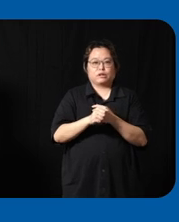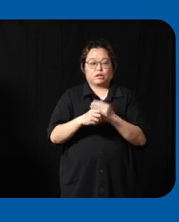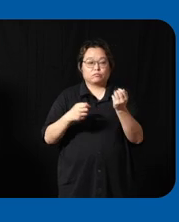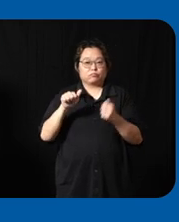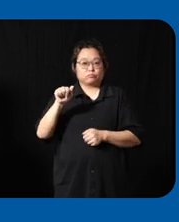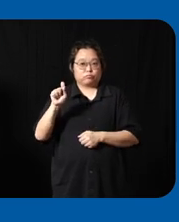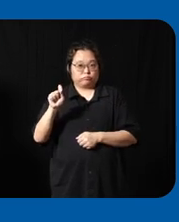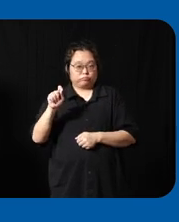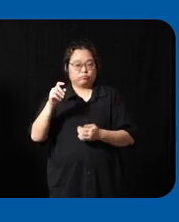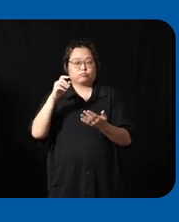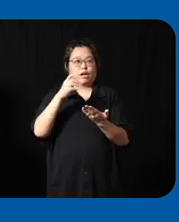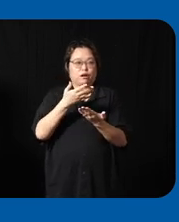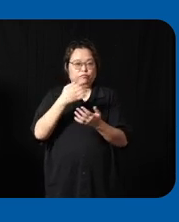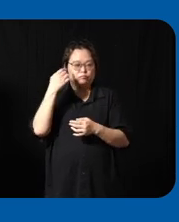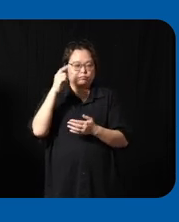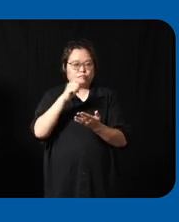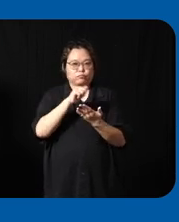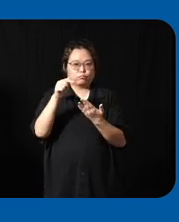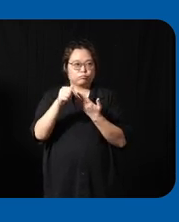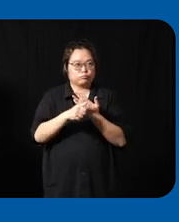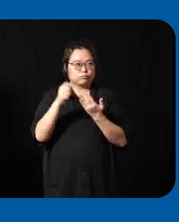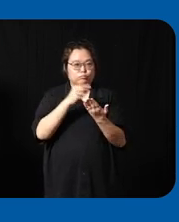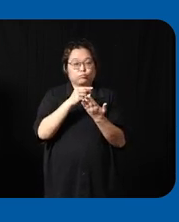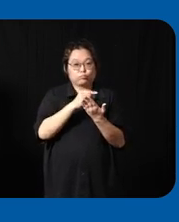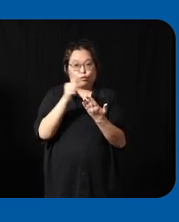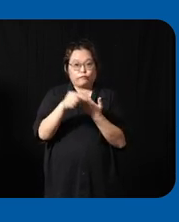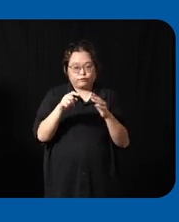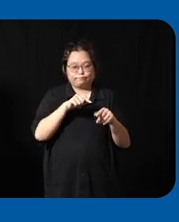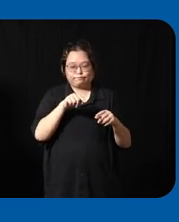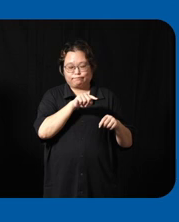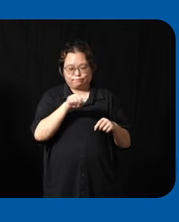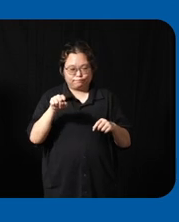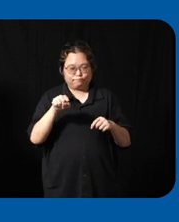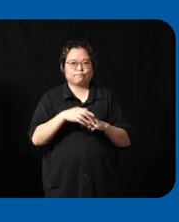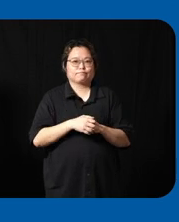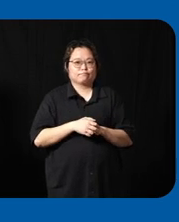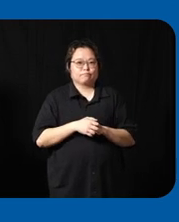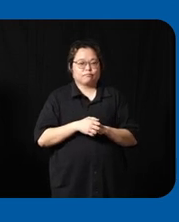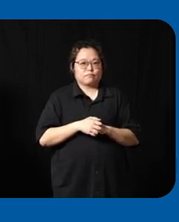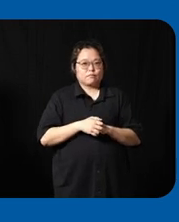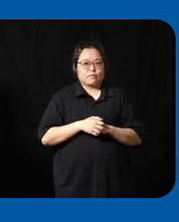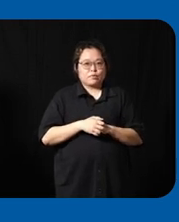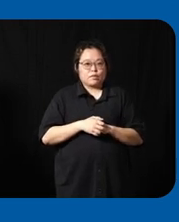my fourth run this uh semester so under this course right we get a series we we do lectures